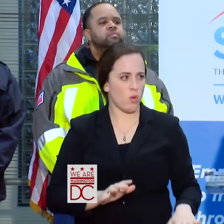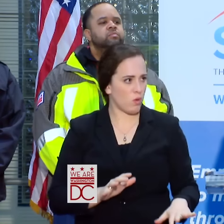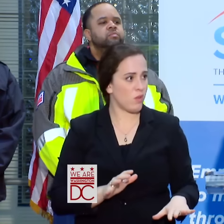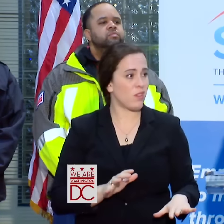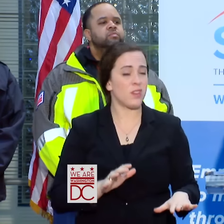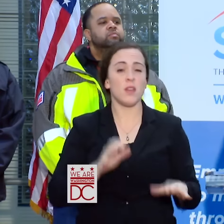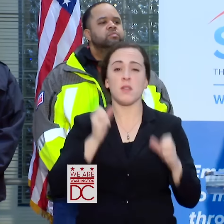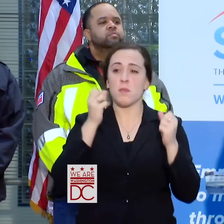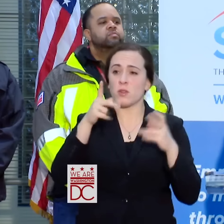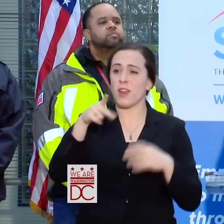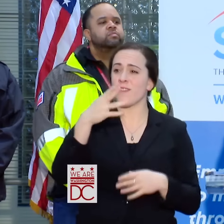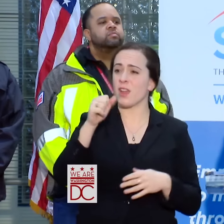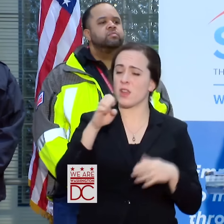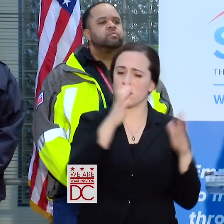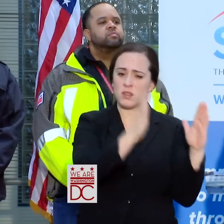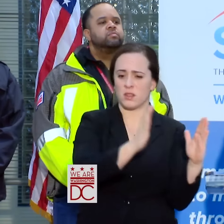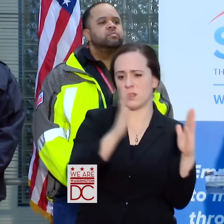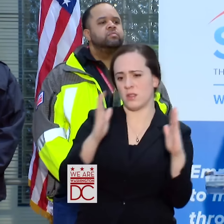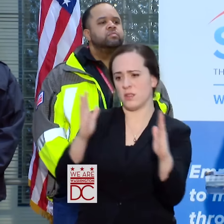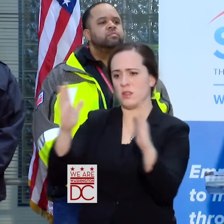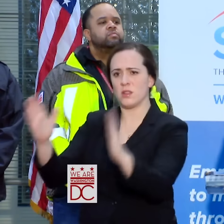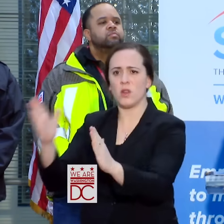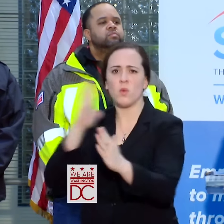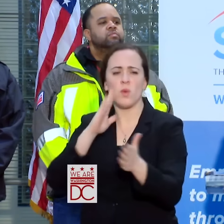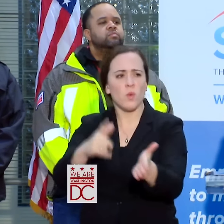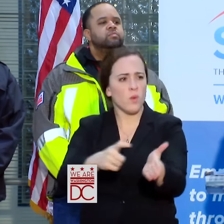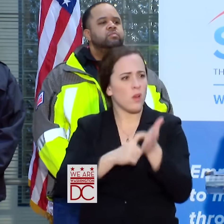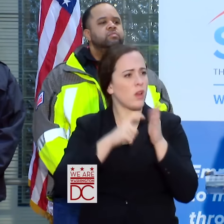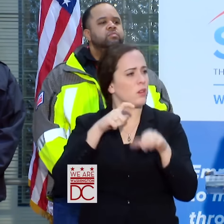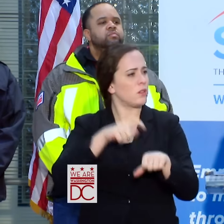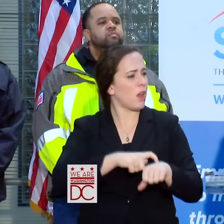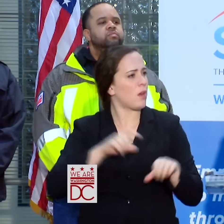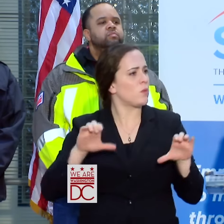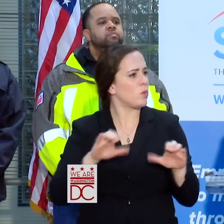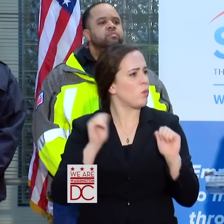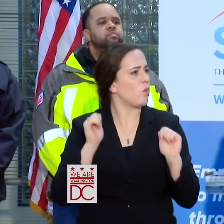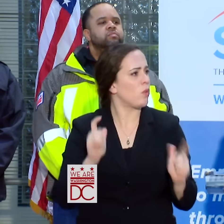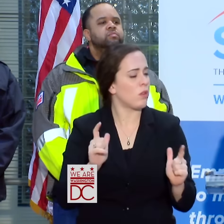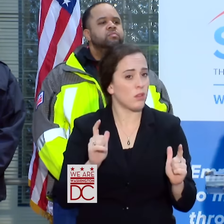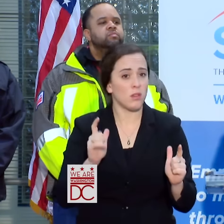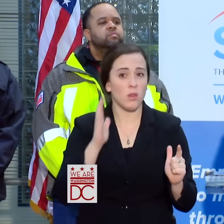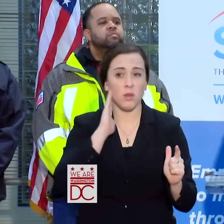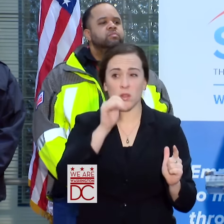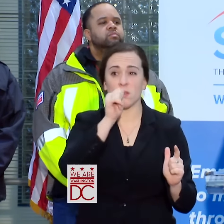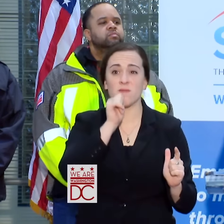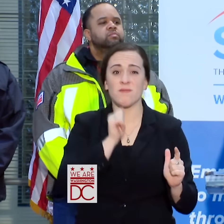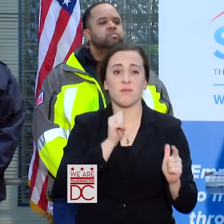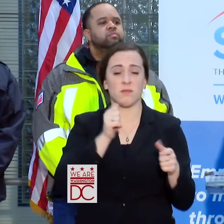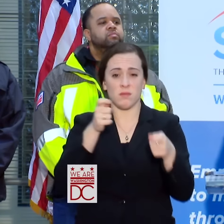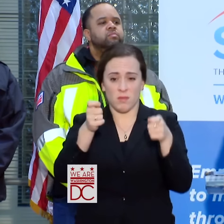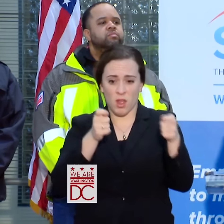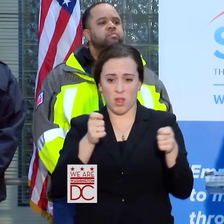IT'S GOING TO TAKE US TIME TO DO ALL OF THAT. AND AS WE SAID BEFORE, WE WILL BE DEALING WITH SNOW THROUGHOUT THE WEEK.